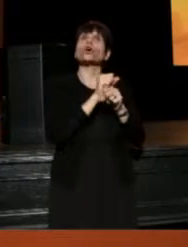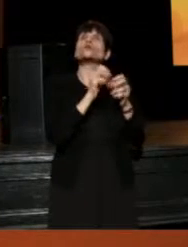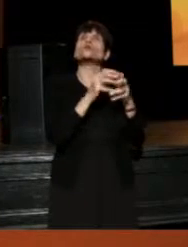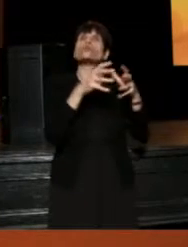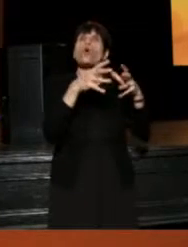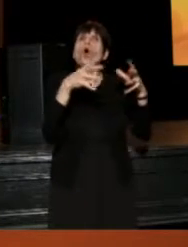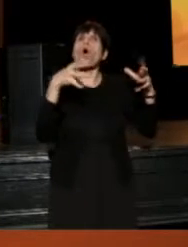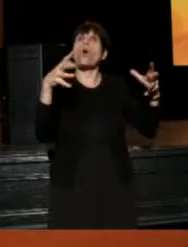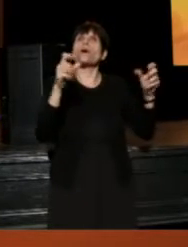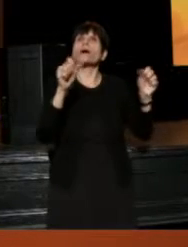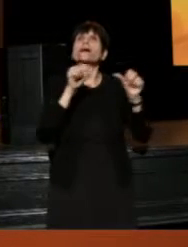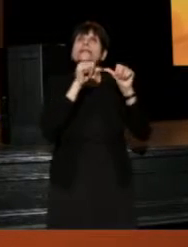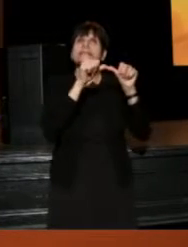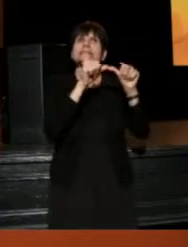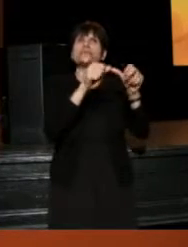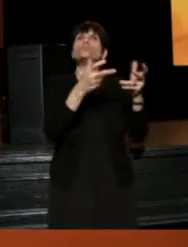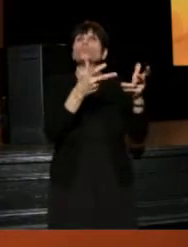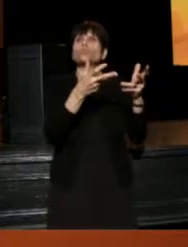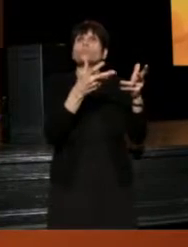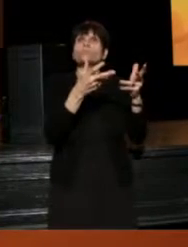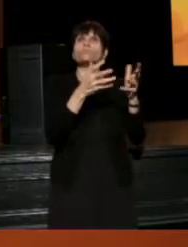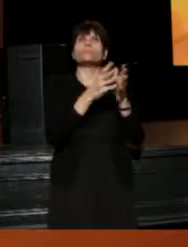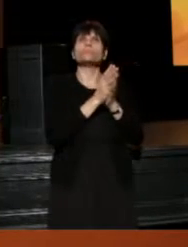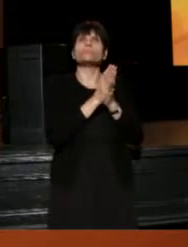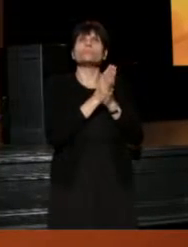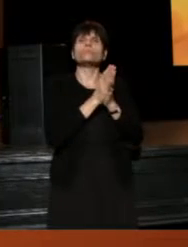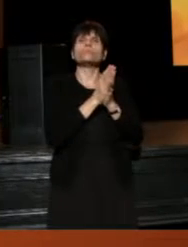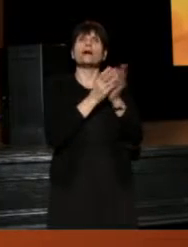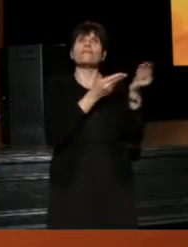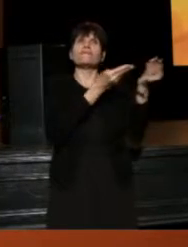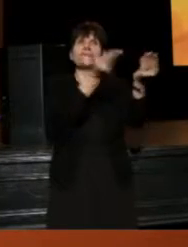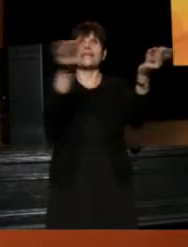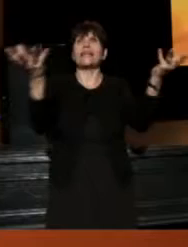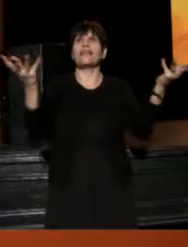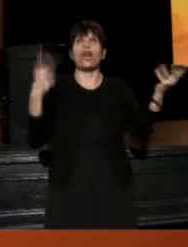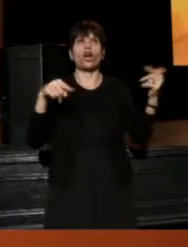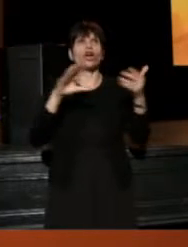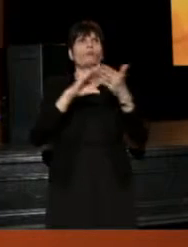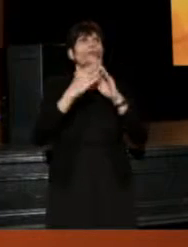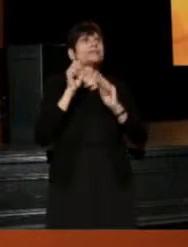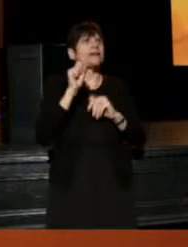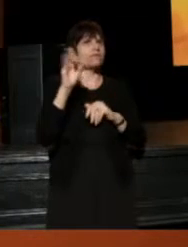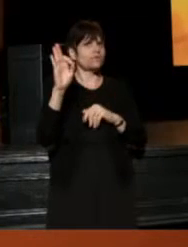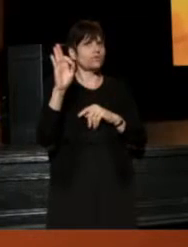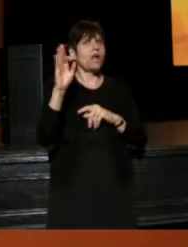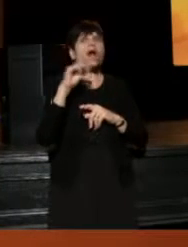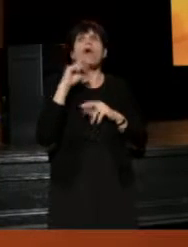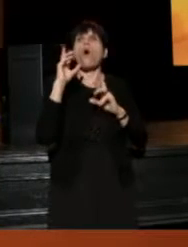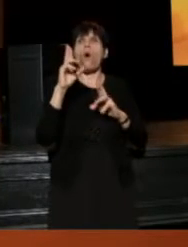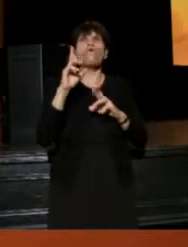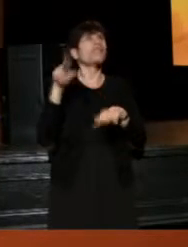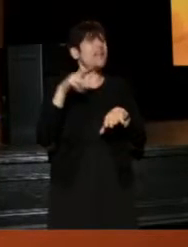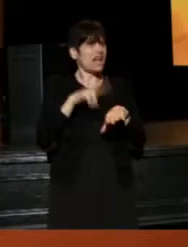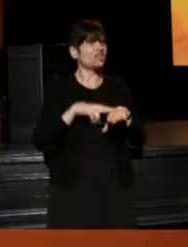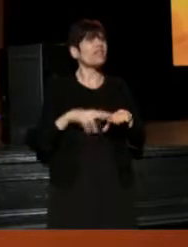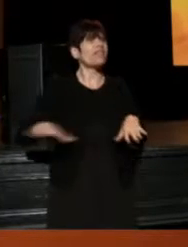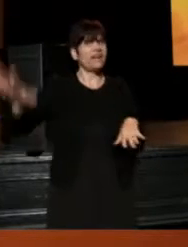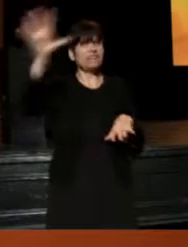so that it can continue to grow, so it can continue to feed the rest of our community in San Francisco and hopefully, nationally.